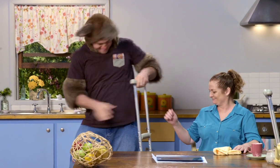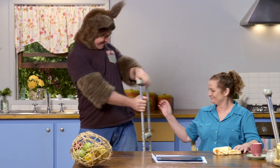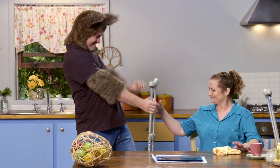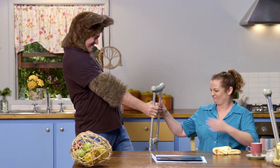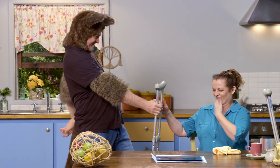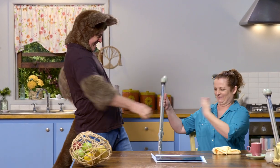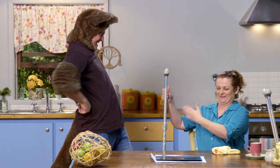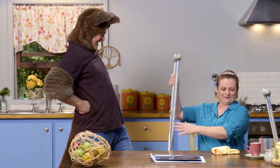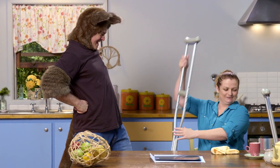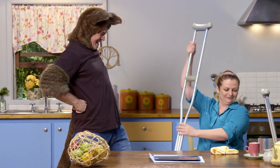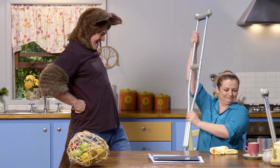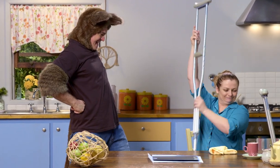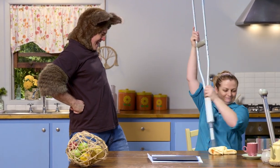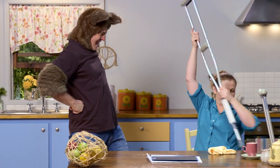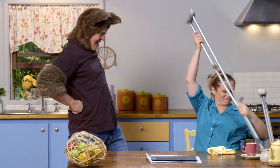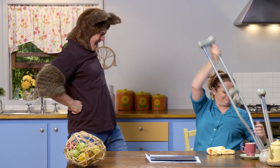Here you go. Thank you.